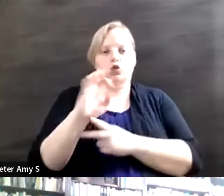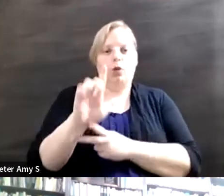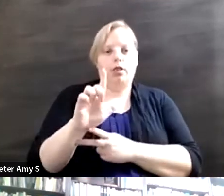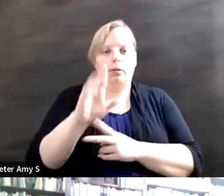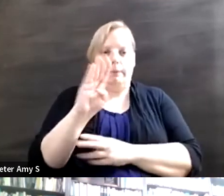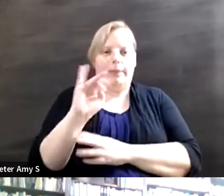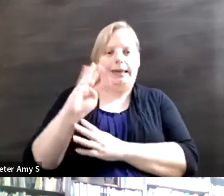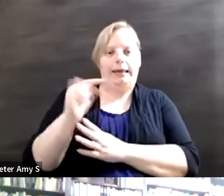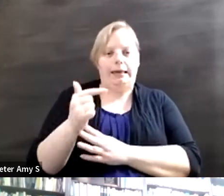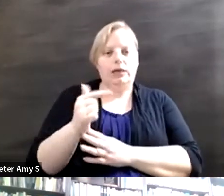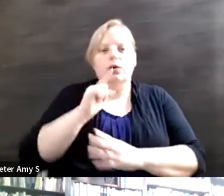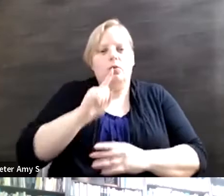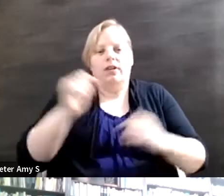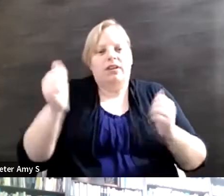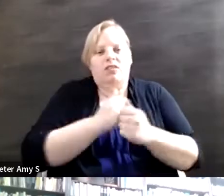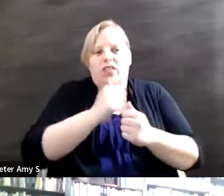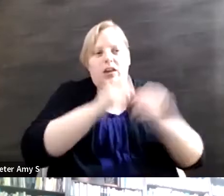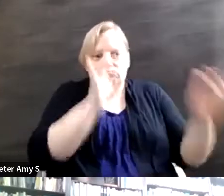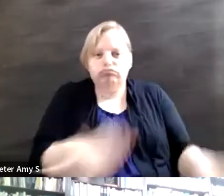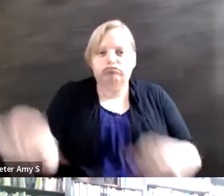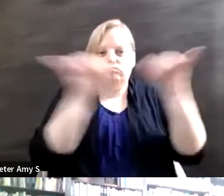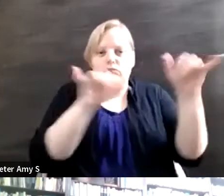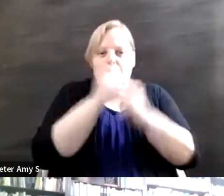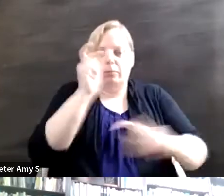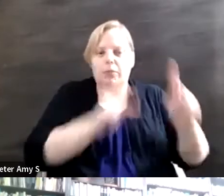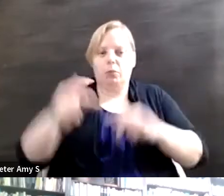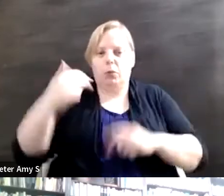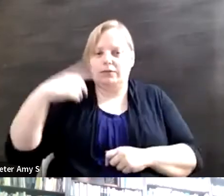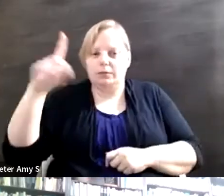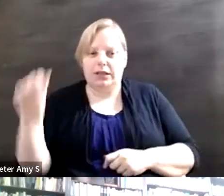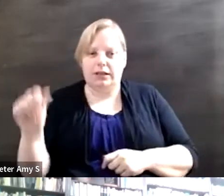are things in common with people with disabilities and there's an empirical overlap between it.